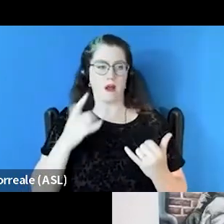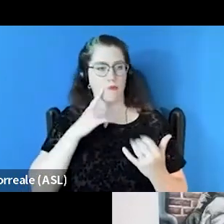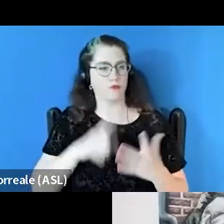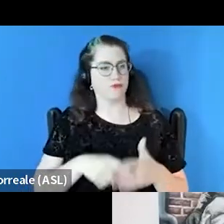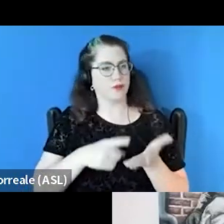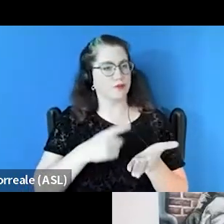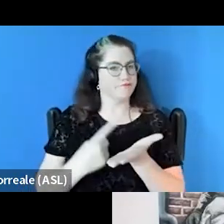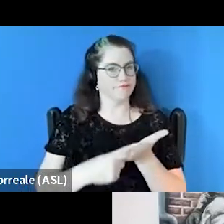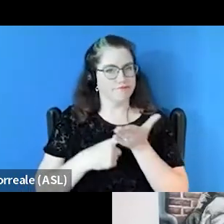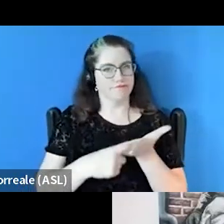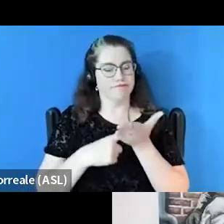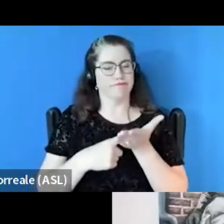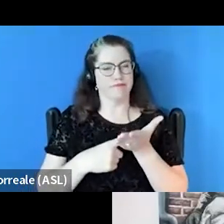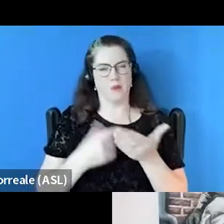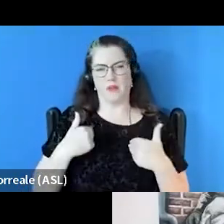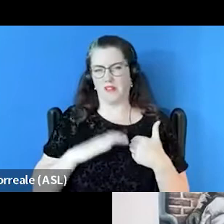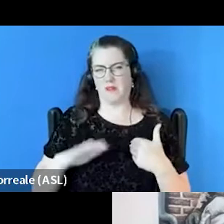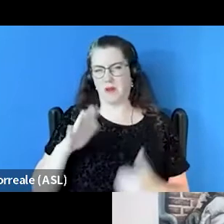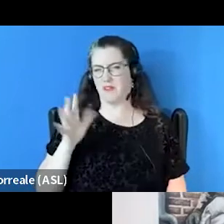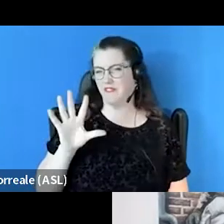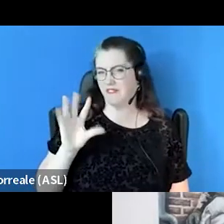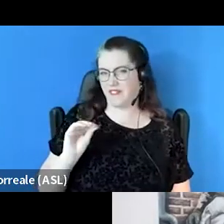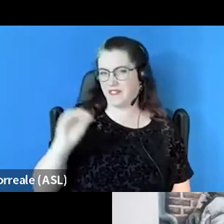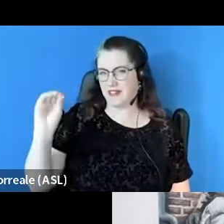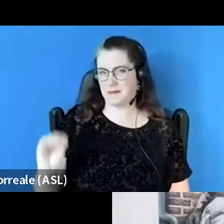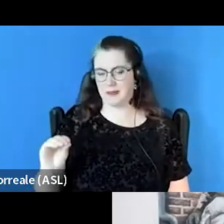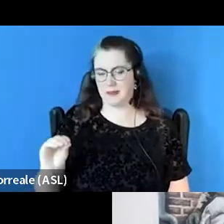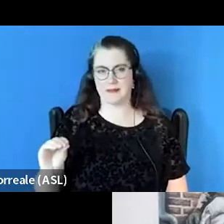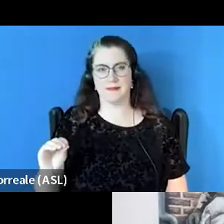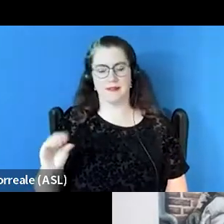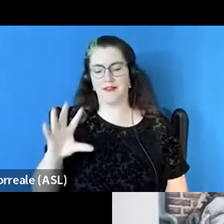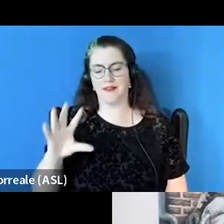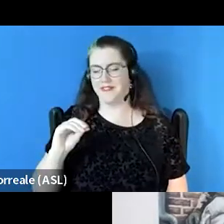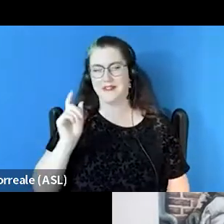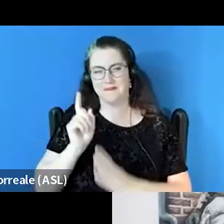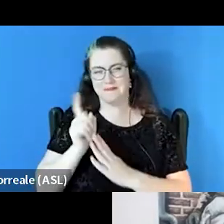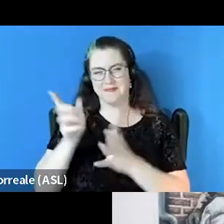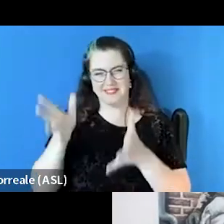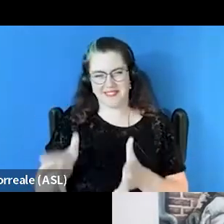and we have about 15 minutes left to spend with you. And so the four of us have prepared